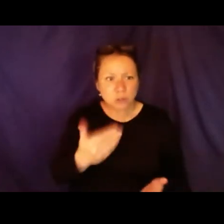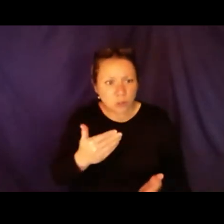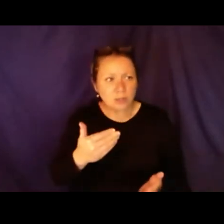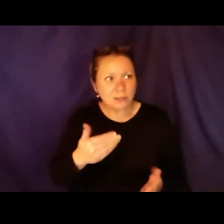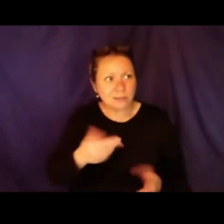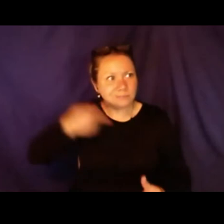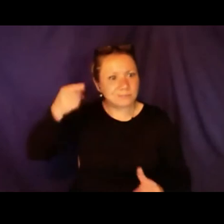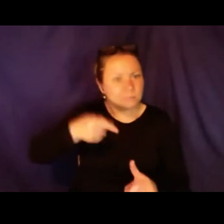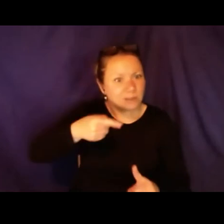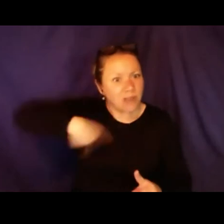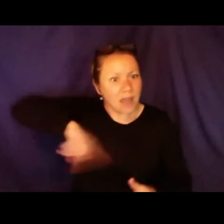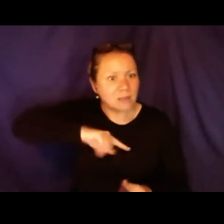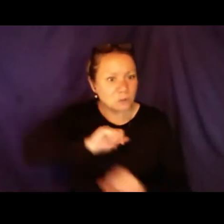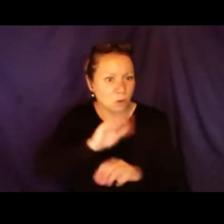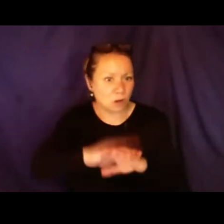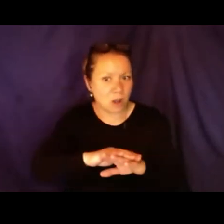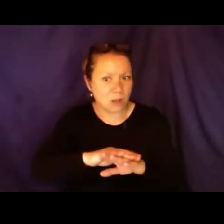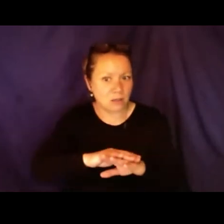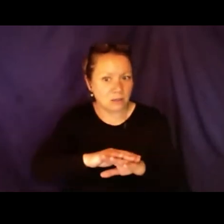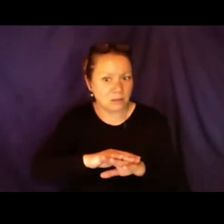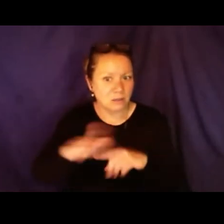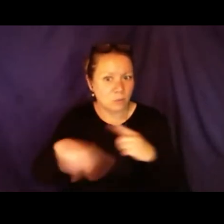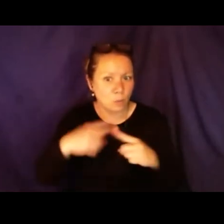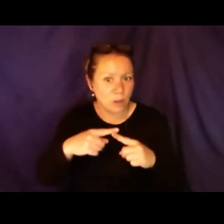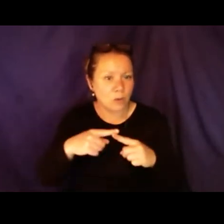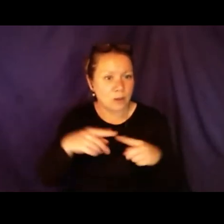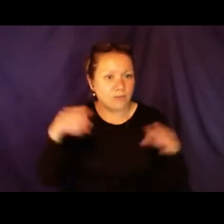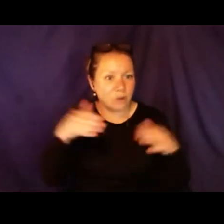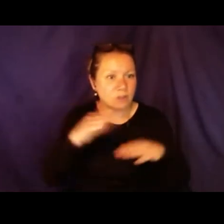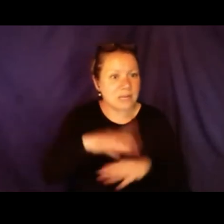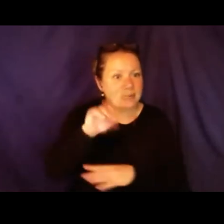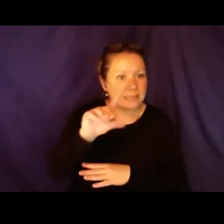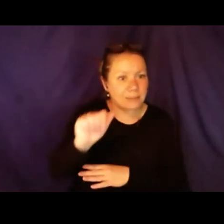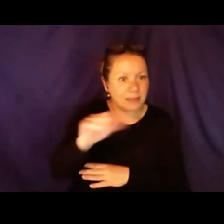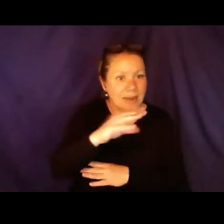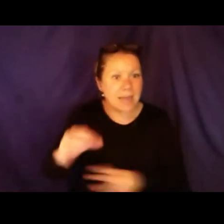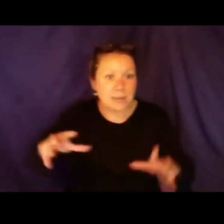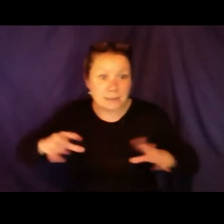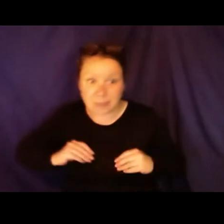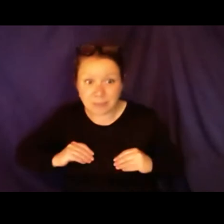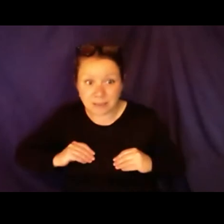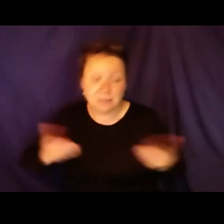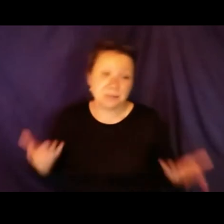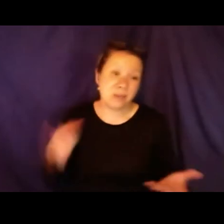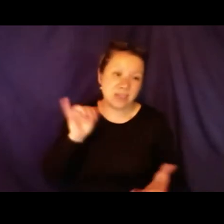dyslexia that means I have a disability? Which is a great piece for us to really work on in terms of